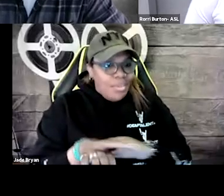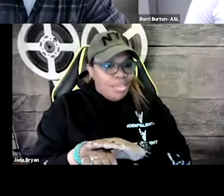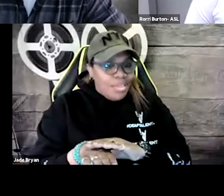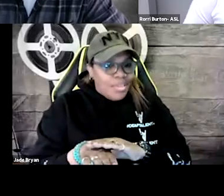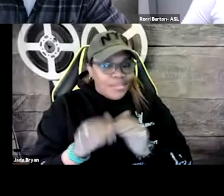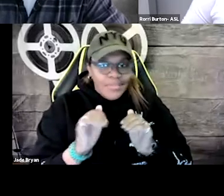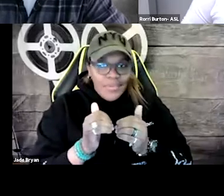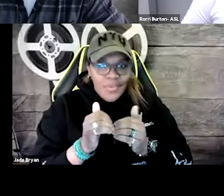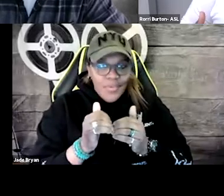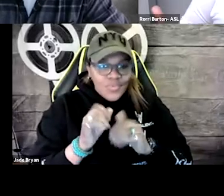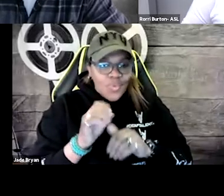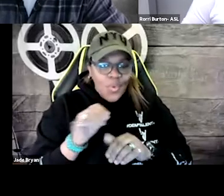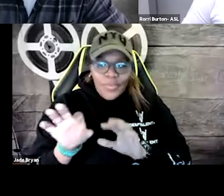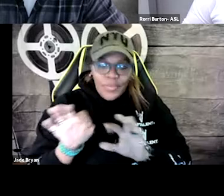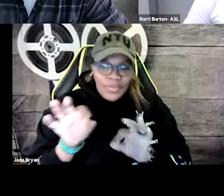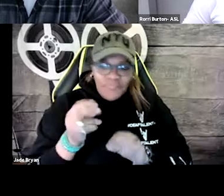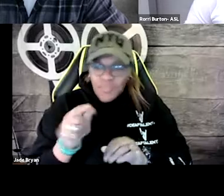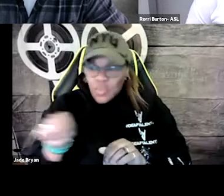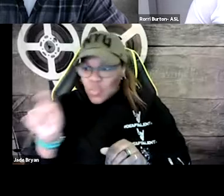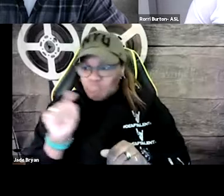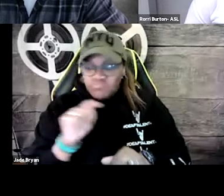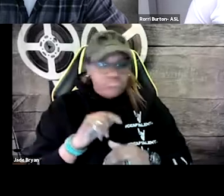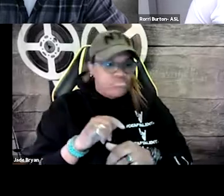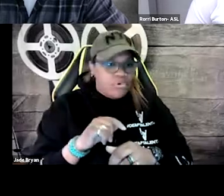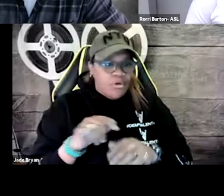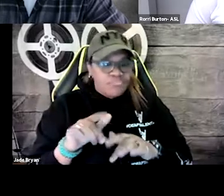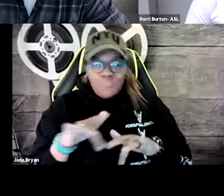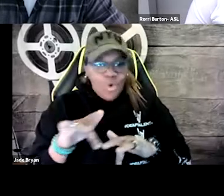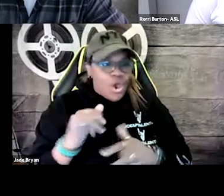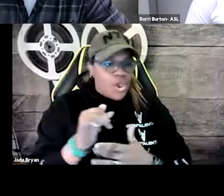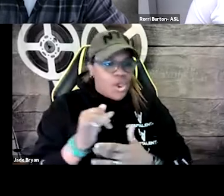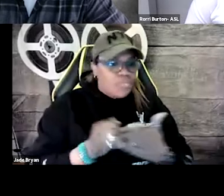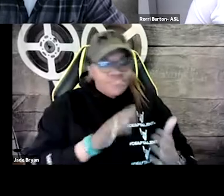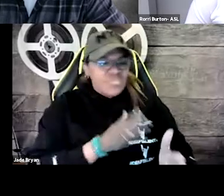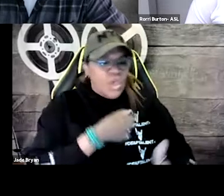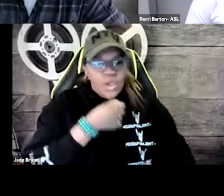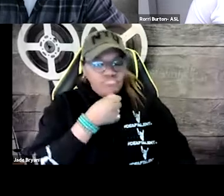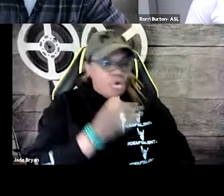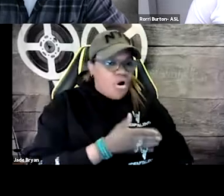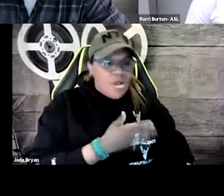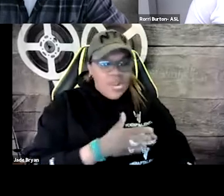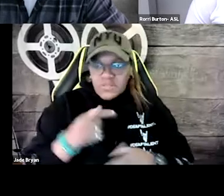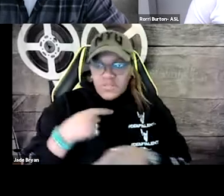See how if you make music more accessible, I think that's great. I think that's part of the whole project.